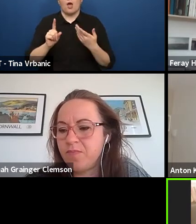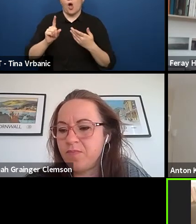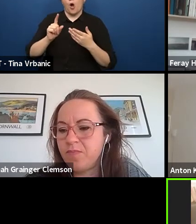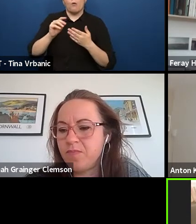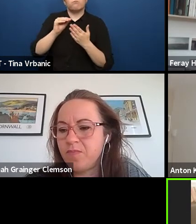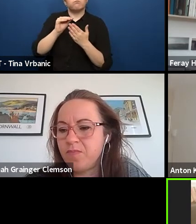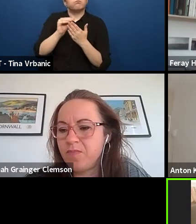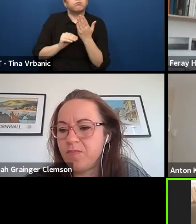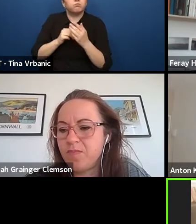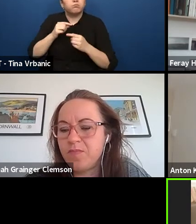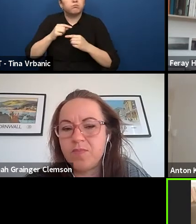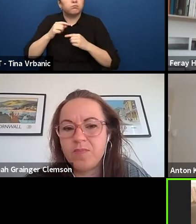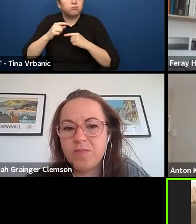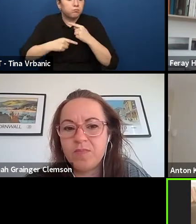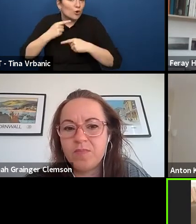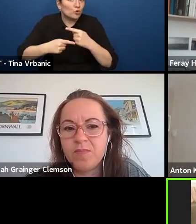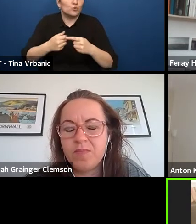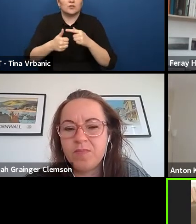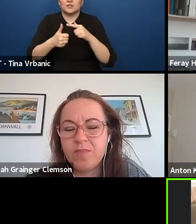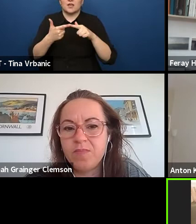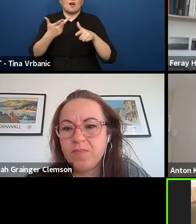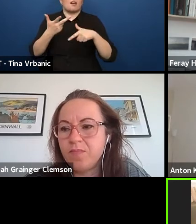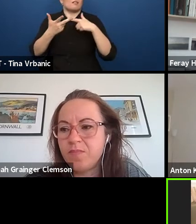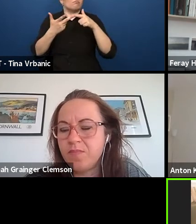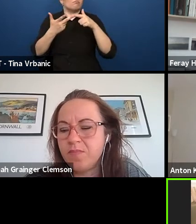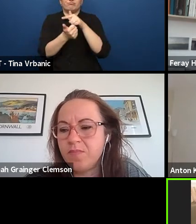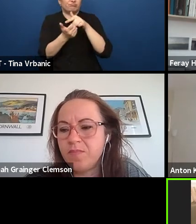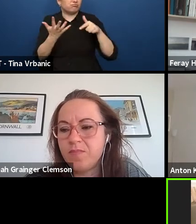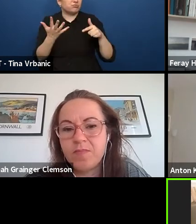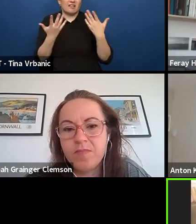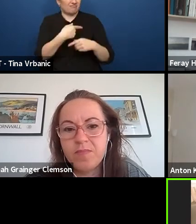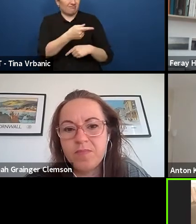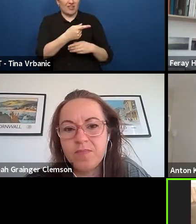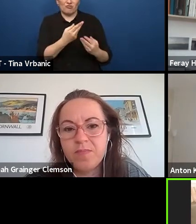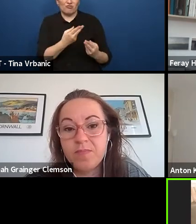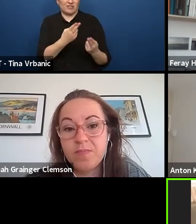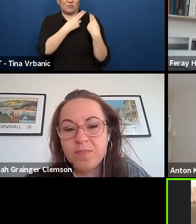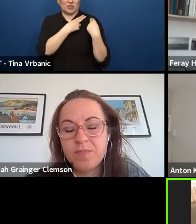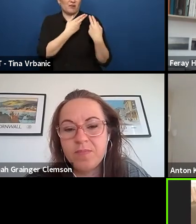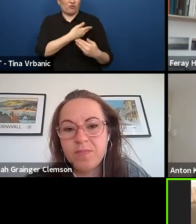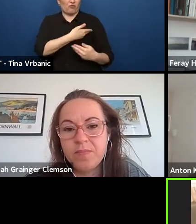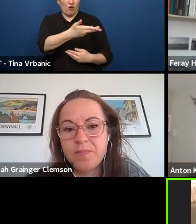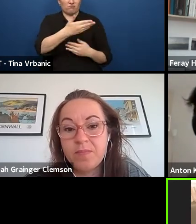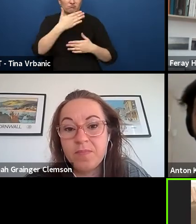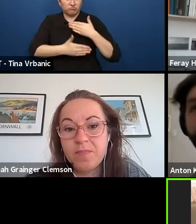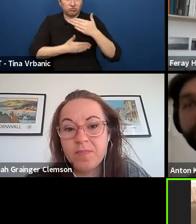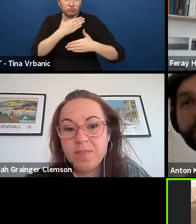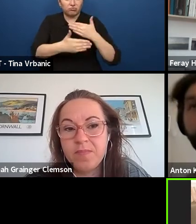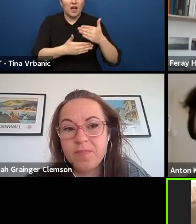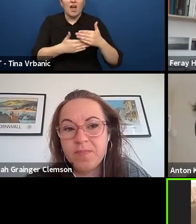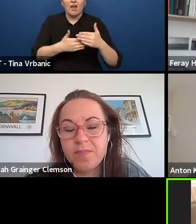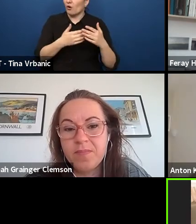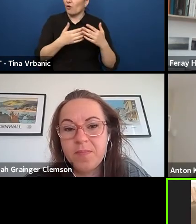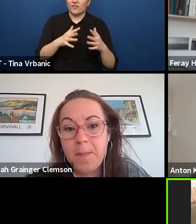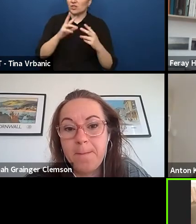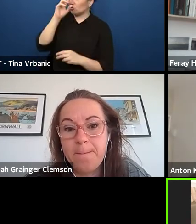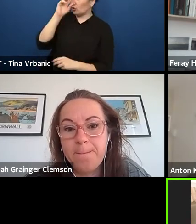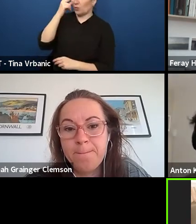So in those who are responsible for setting the theatre proposal